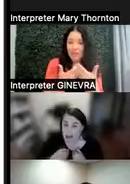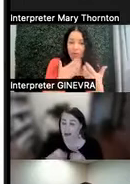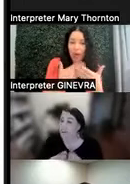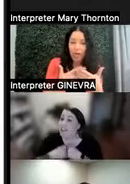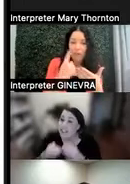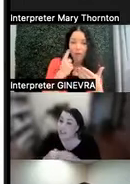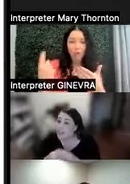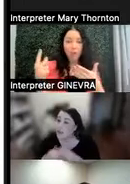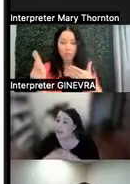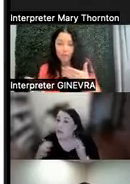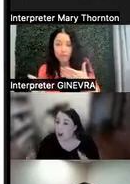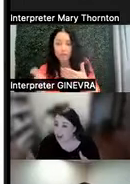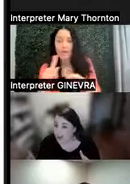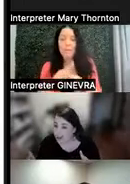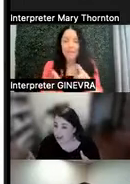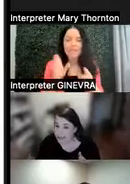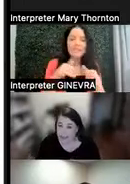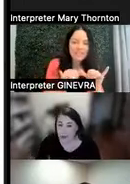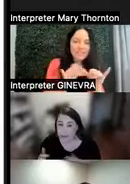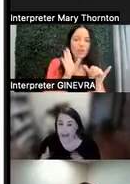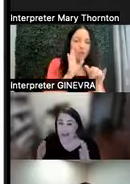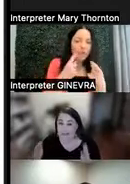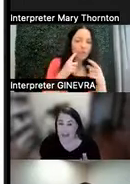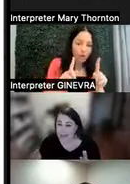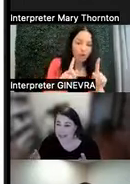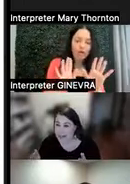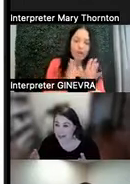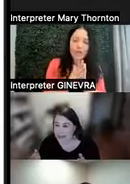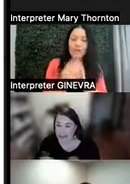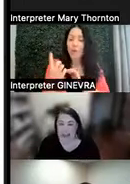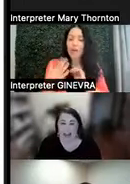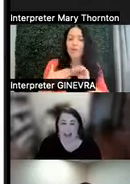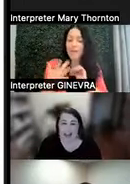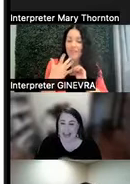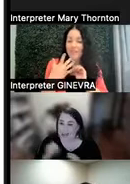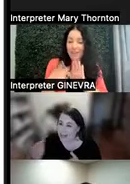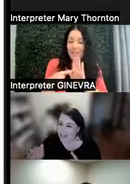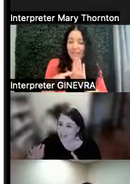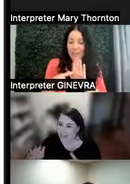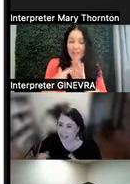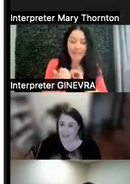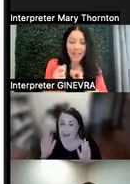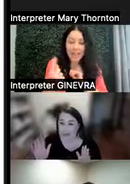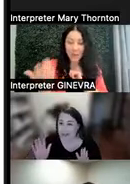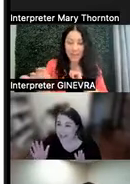but it still is going to work. And so one of my favorite examples. Anybody here, and you don't have to identify